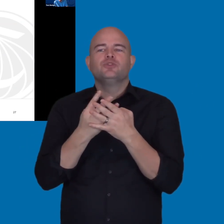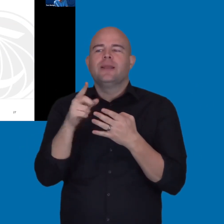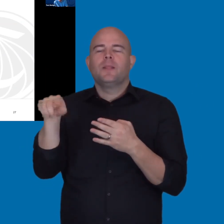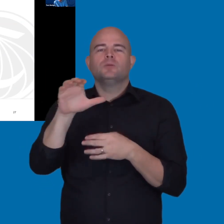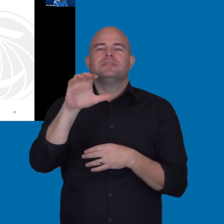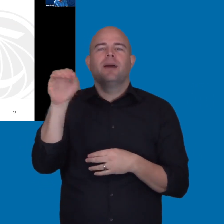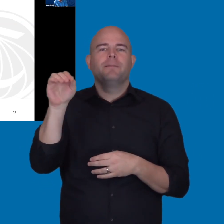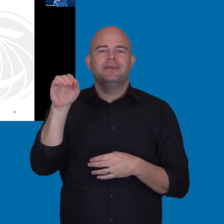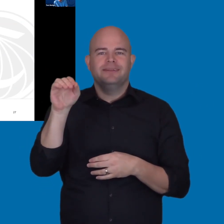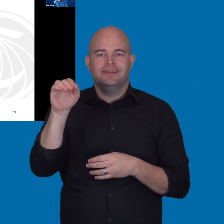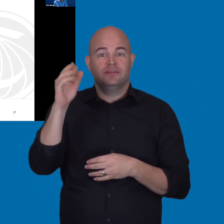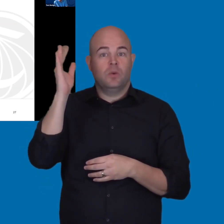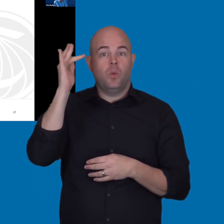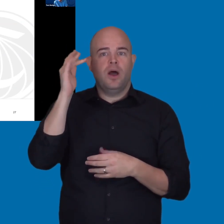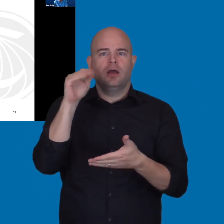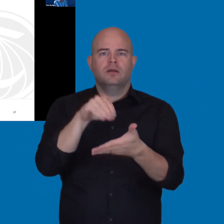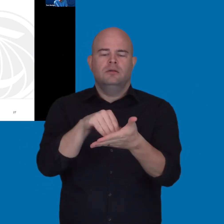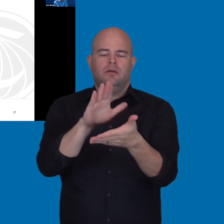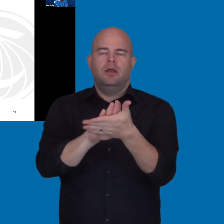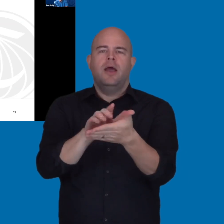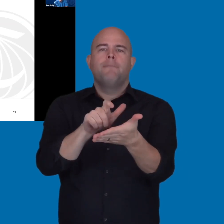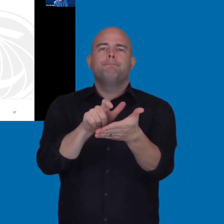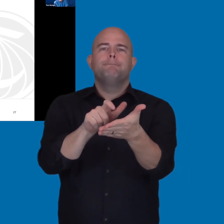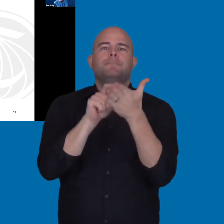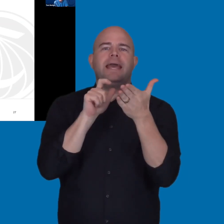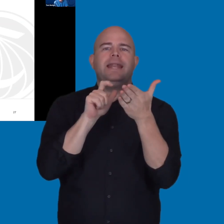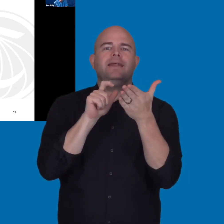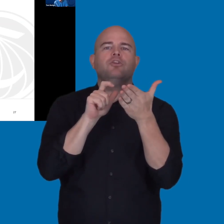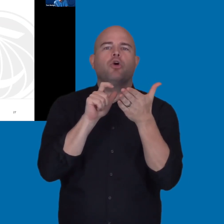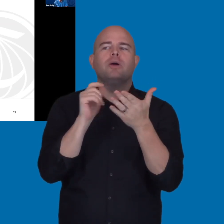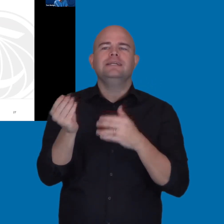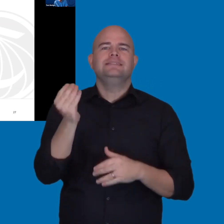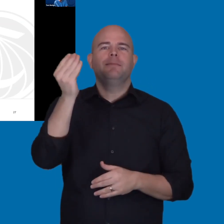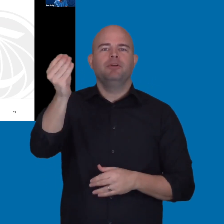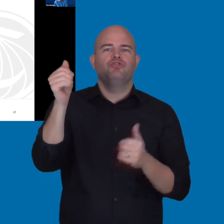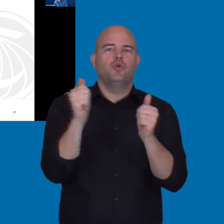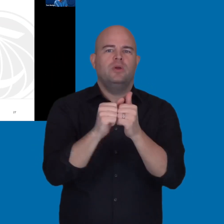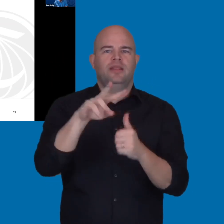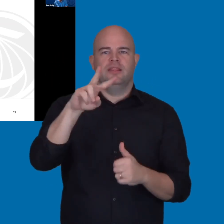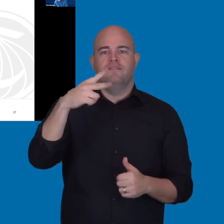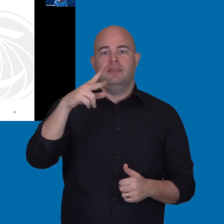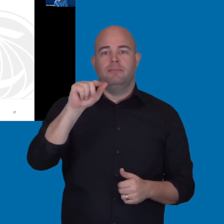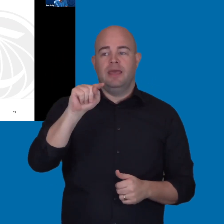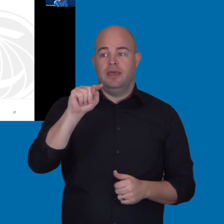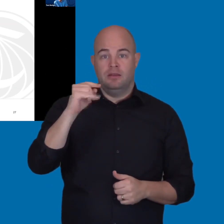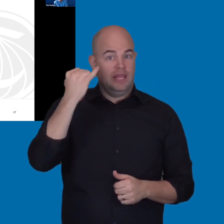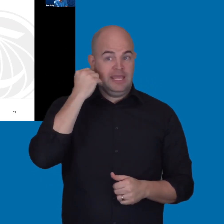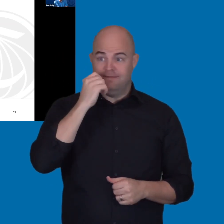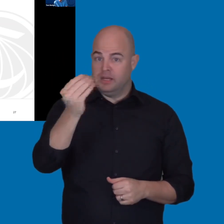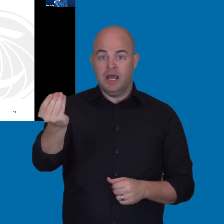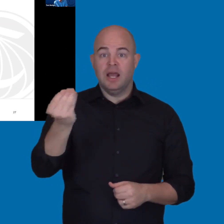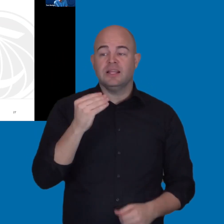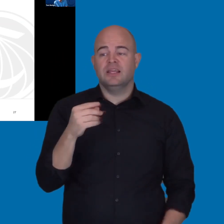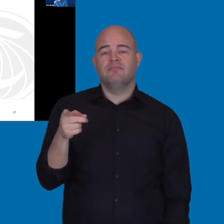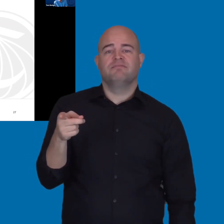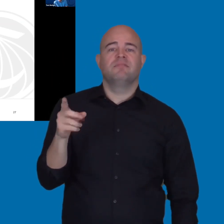And within that, you would screen those vendors out because you would make a mandatory submission requirement